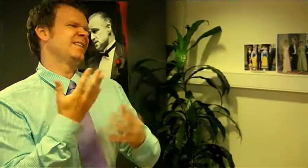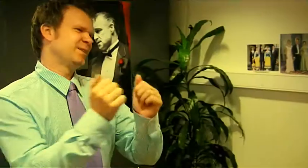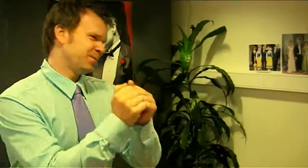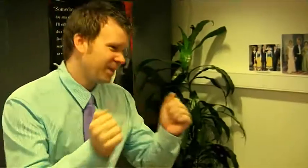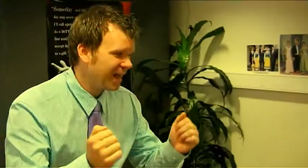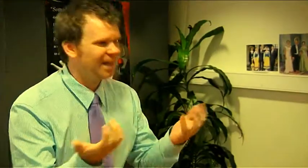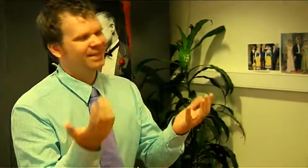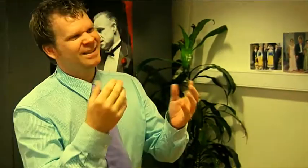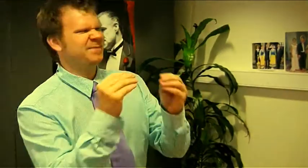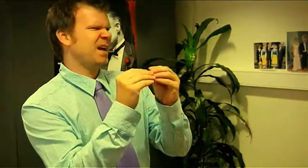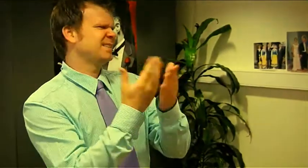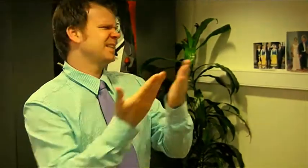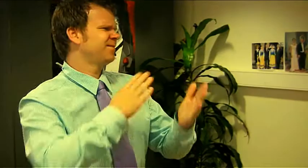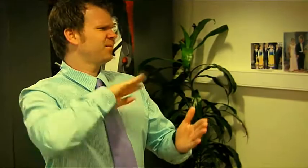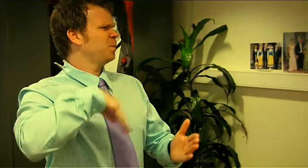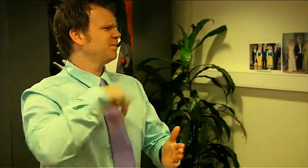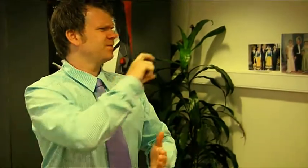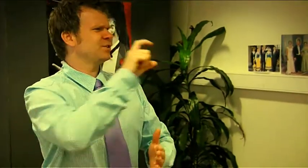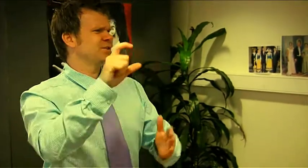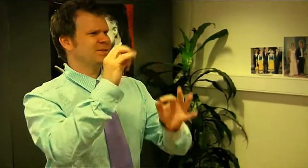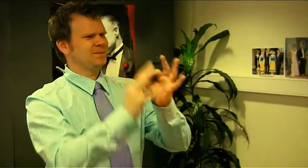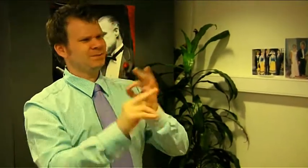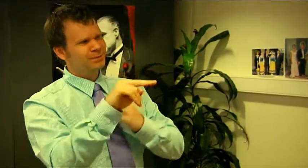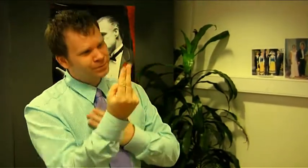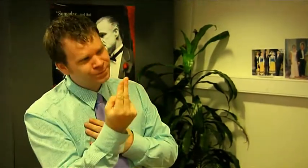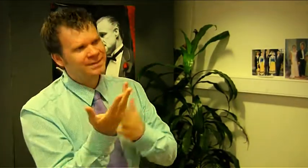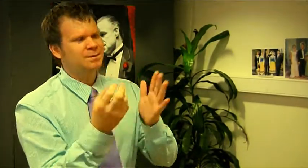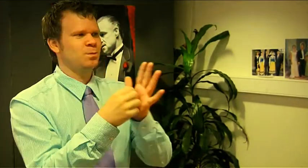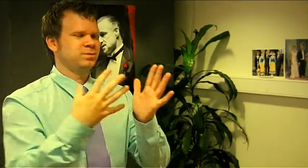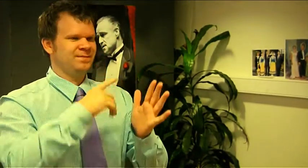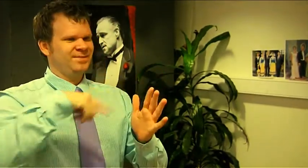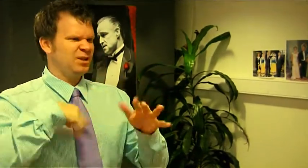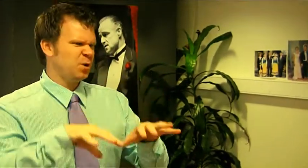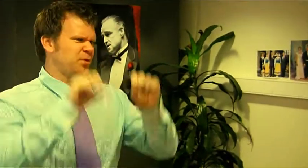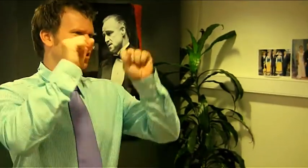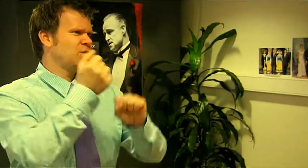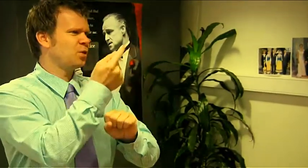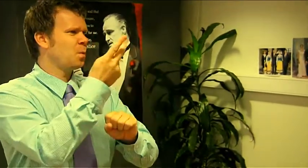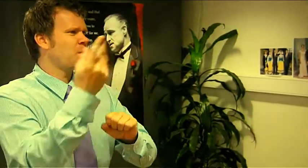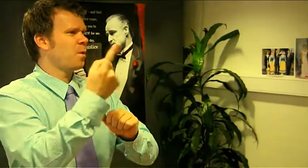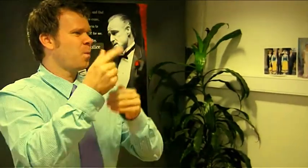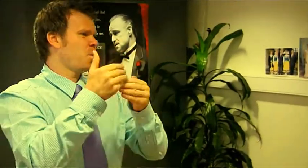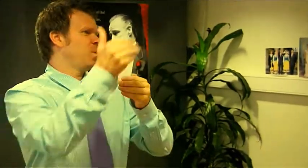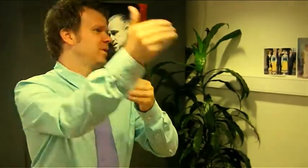But this isn't appropriate right now, we are busy for a couple of years onward.